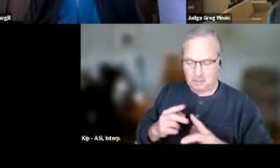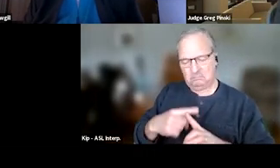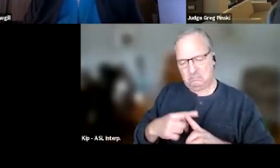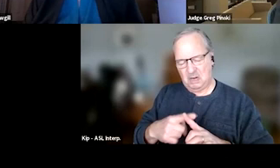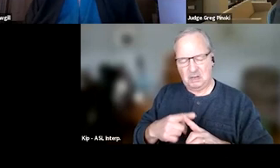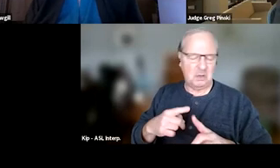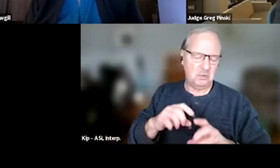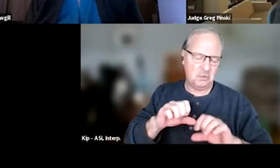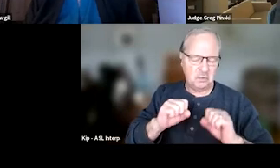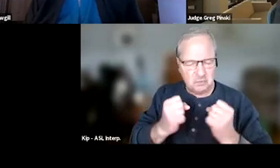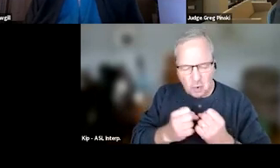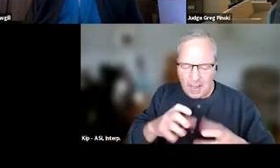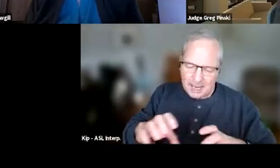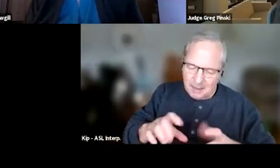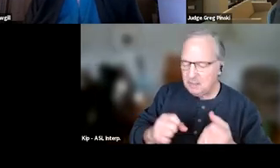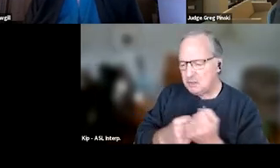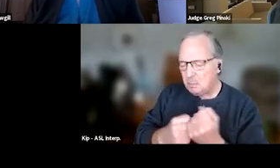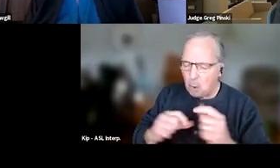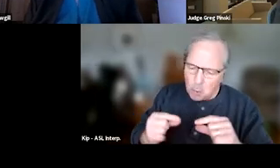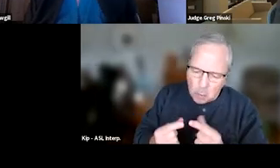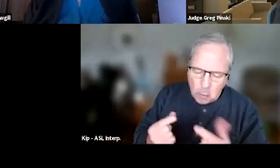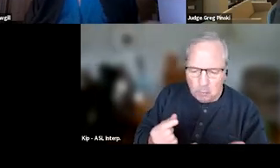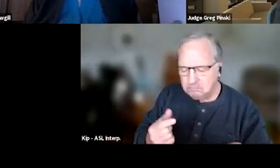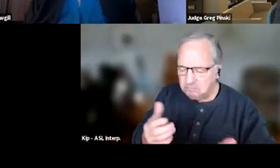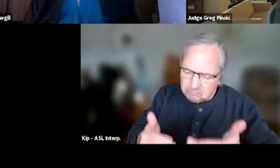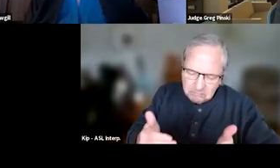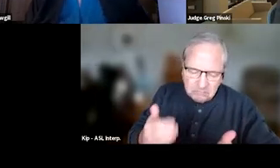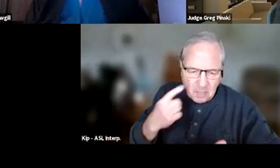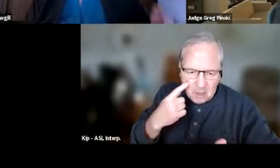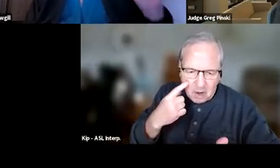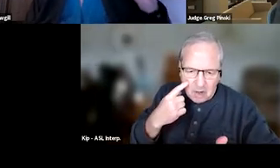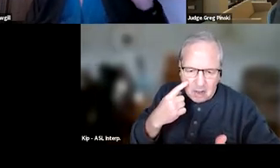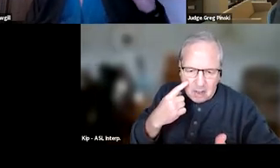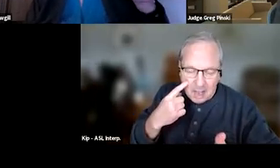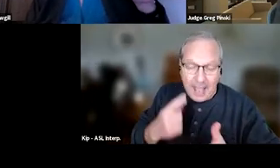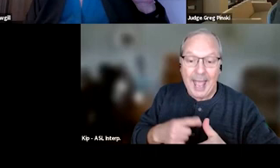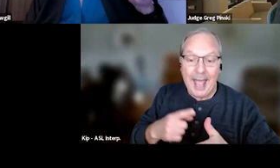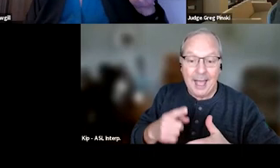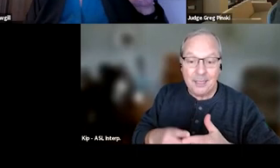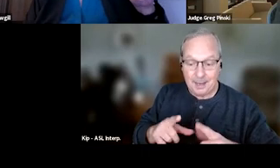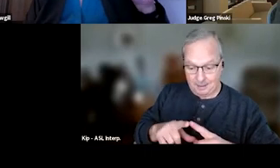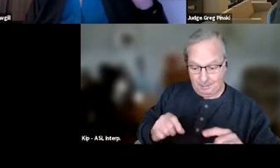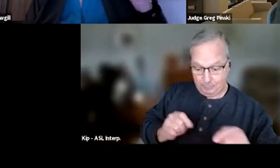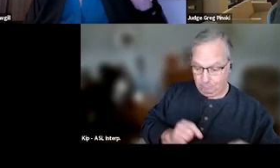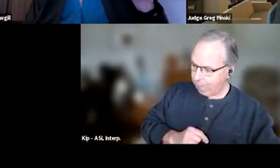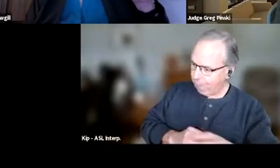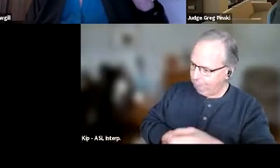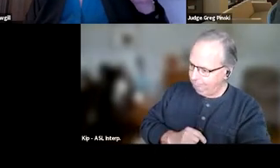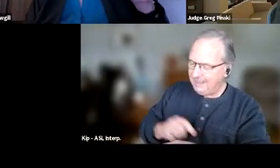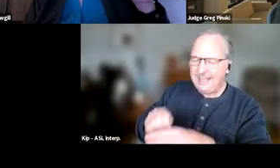how the support group went, what they thought. And then they got to put the kudo card into the fishbowl. And at the end of the court,